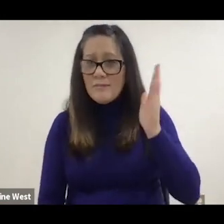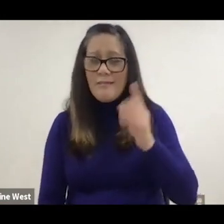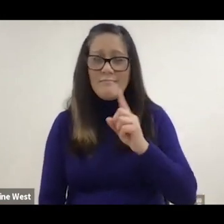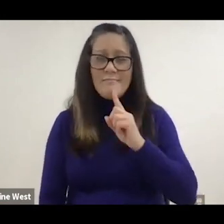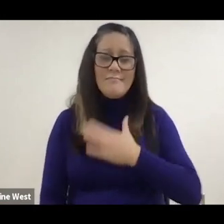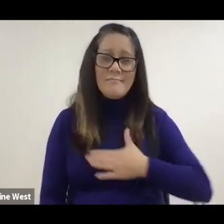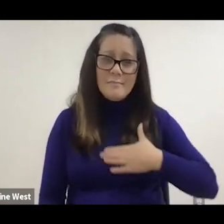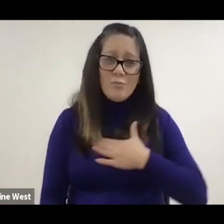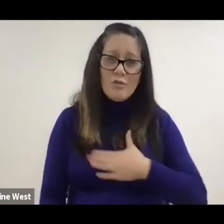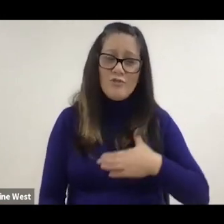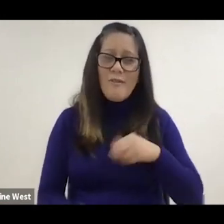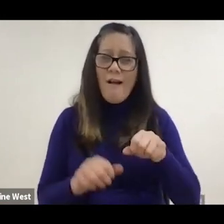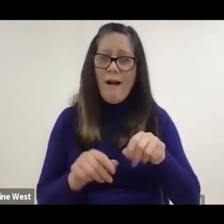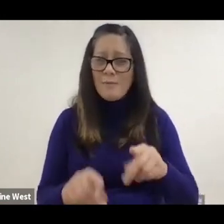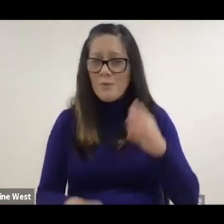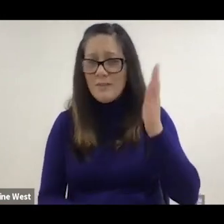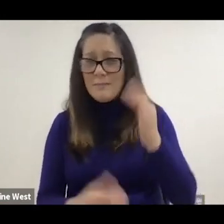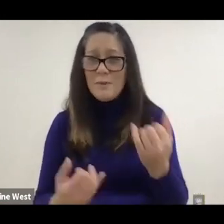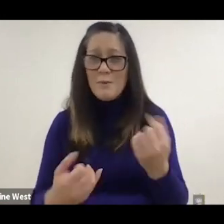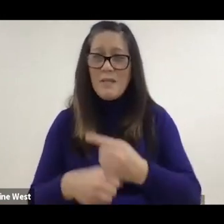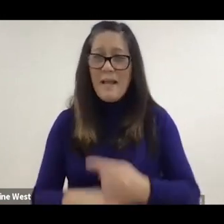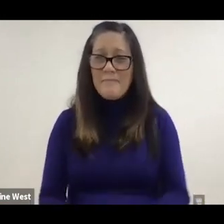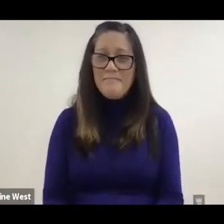I appreciate the chance to speak with you today.